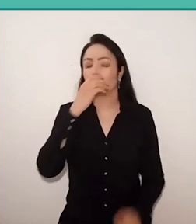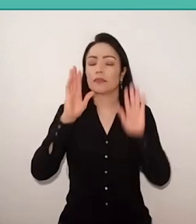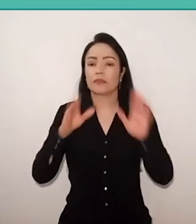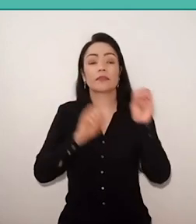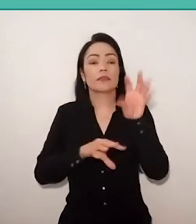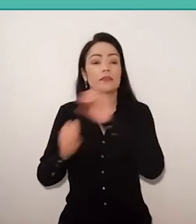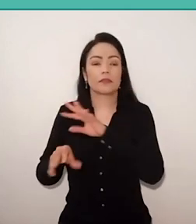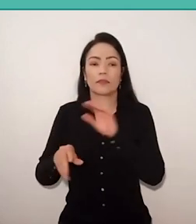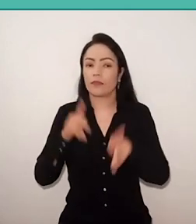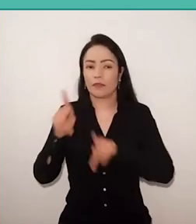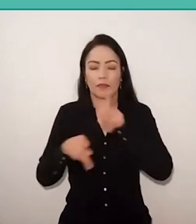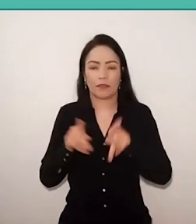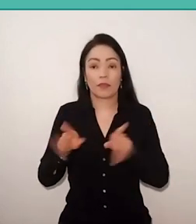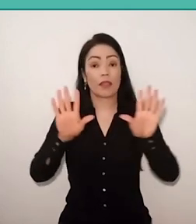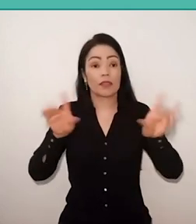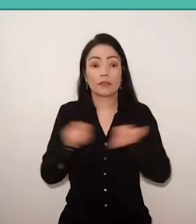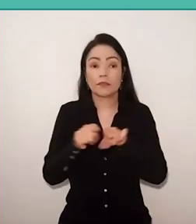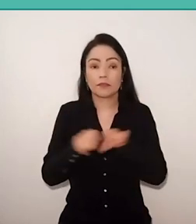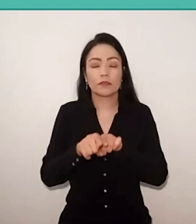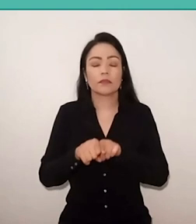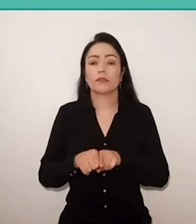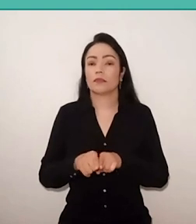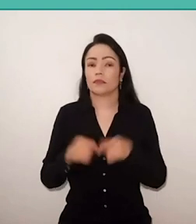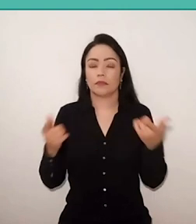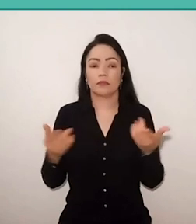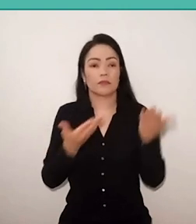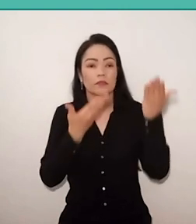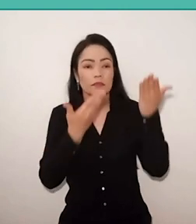but it's also a reference figure for teachers.